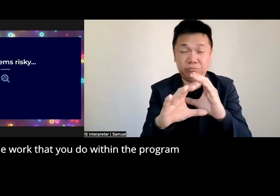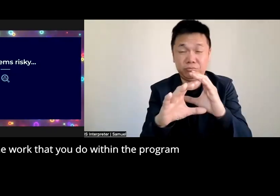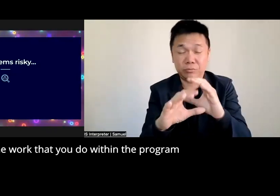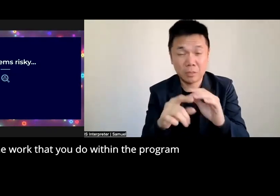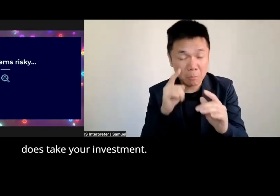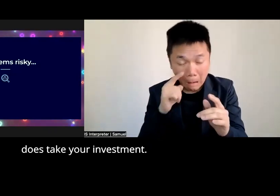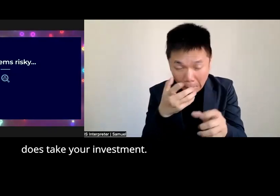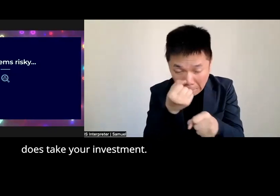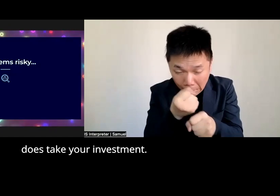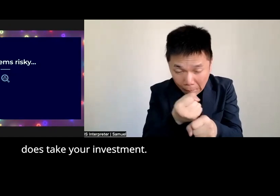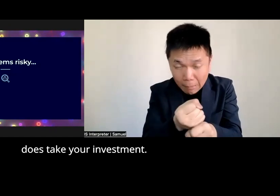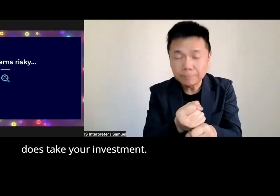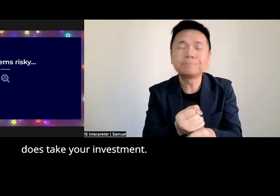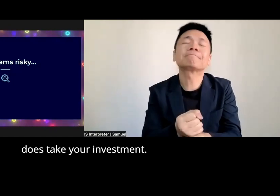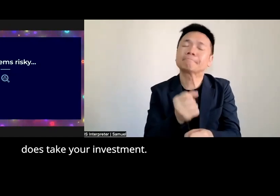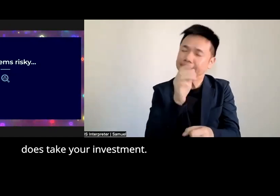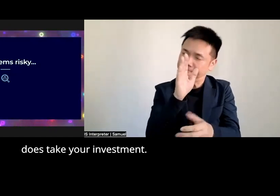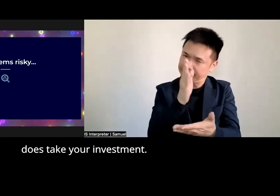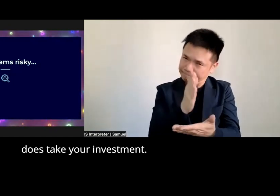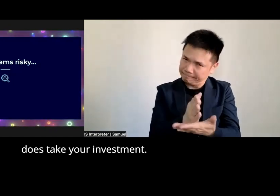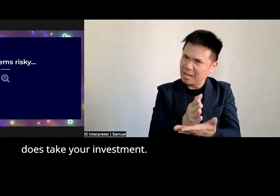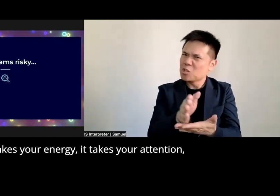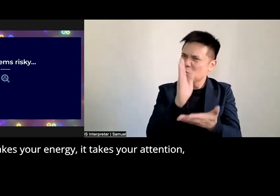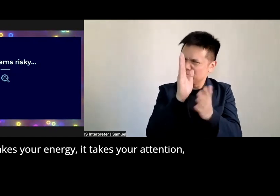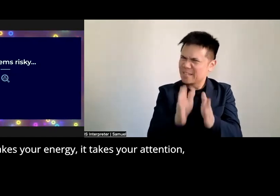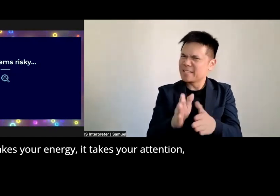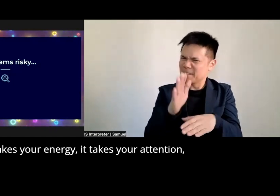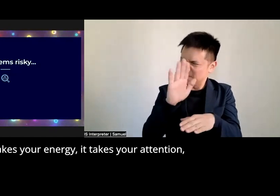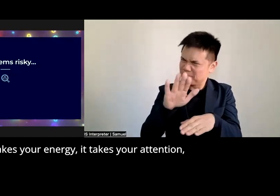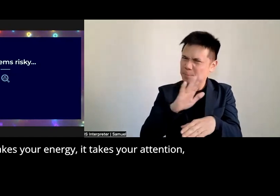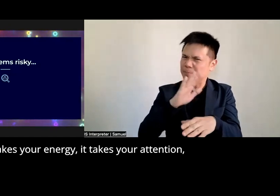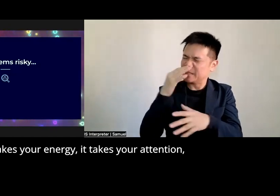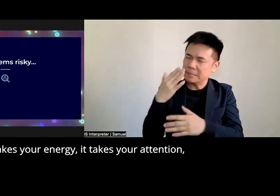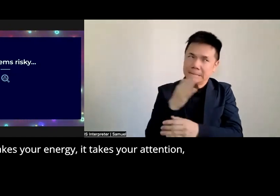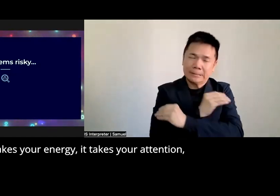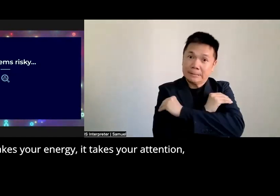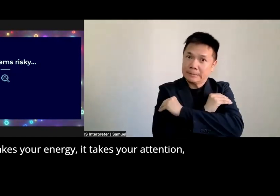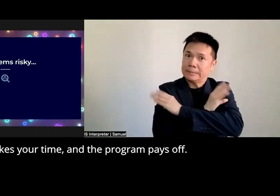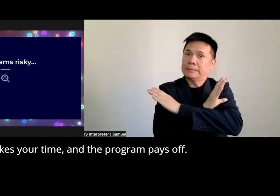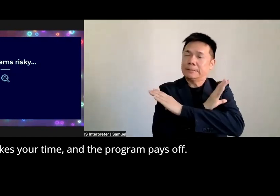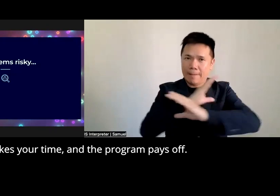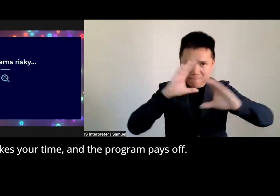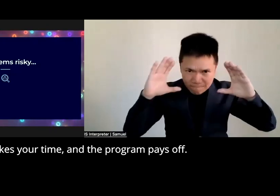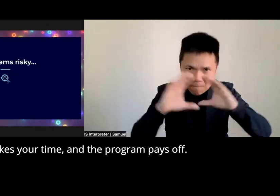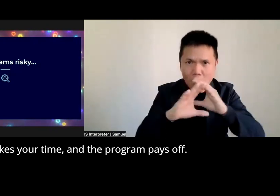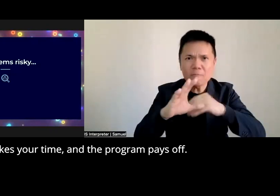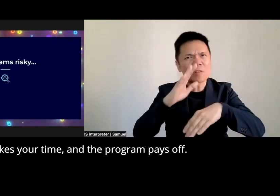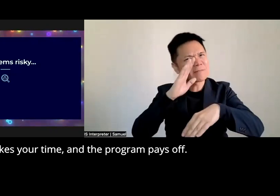program does take your investment it takes your energy it takes your attention it takes your time